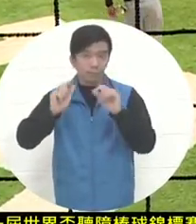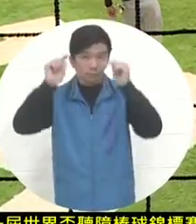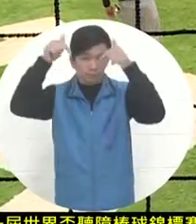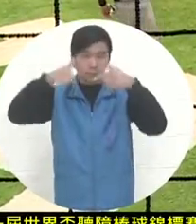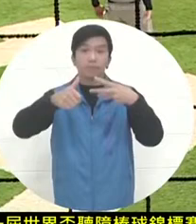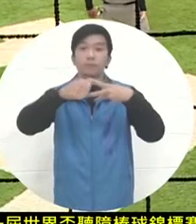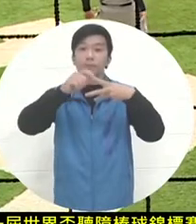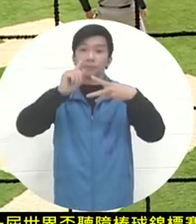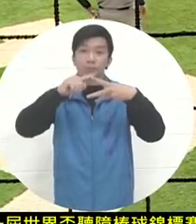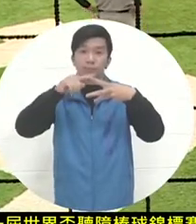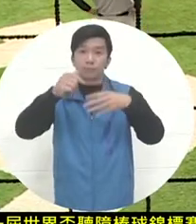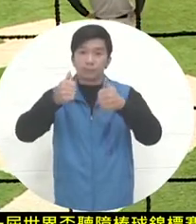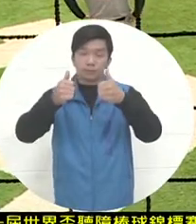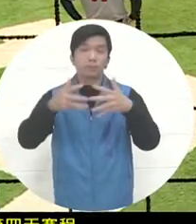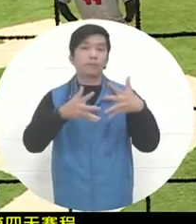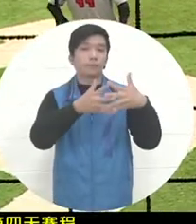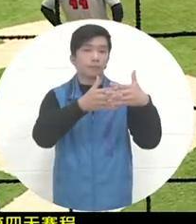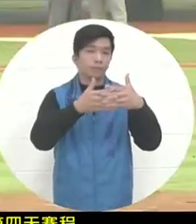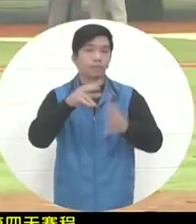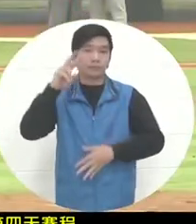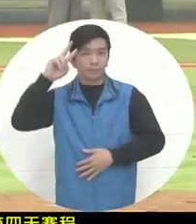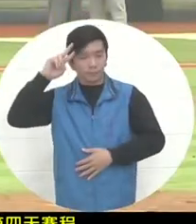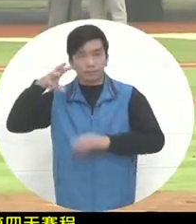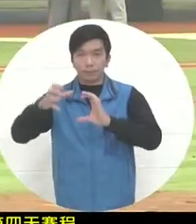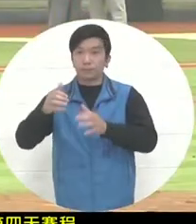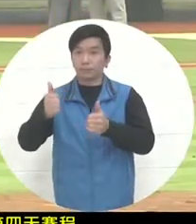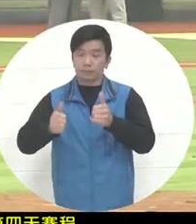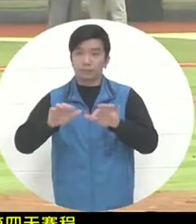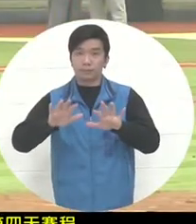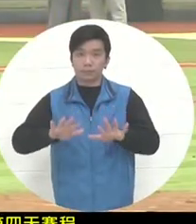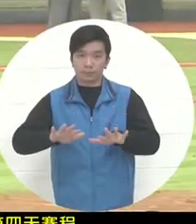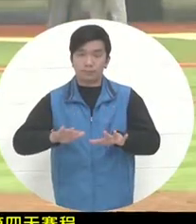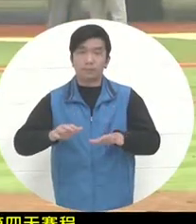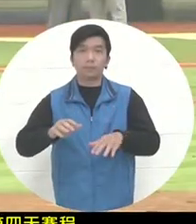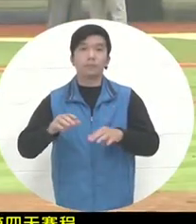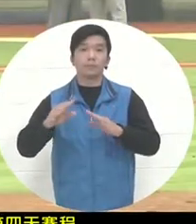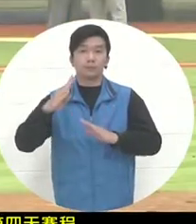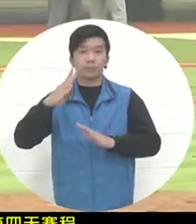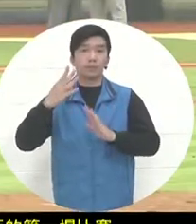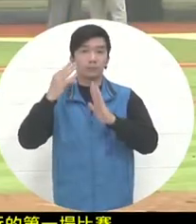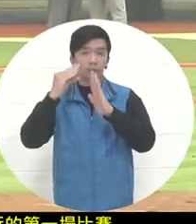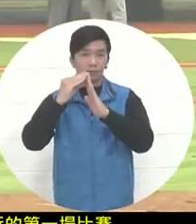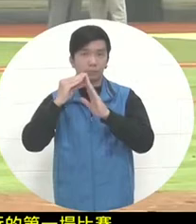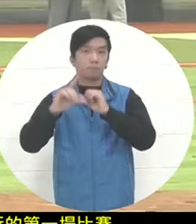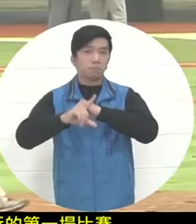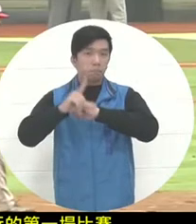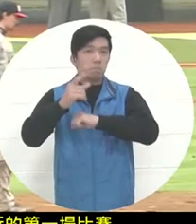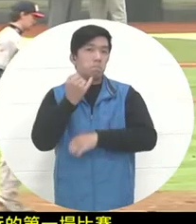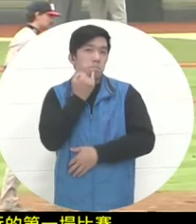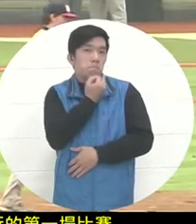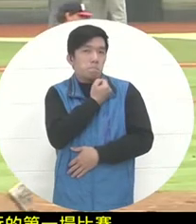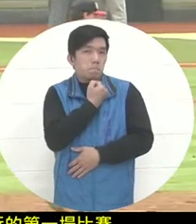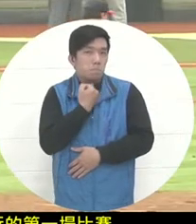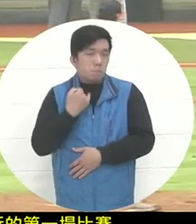the U.S. team’s match against Mexico. Now the game has reached the top half of the fourth inning , which may be Mexico’s